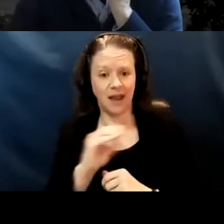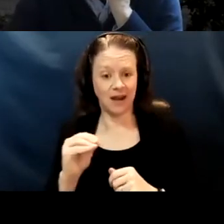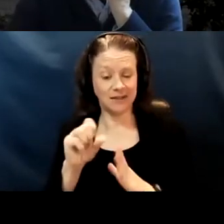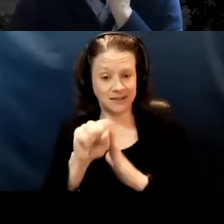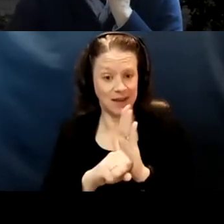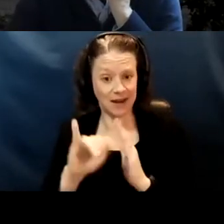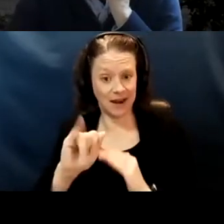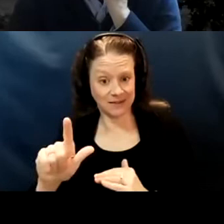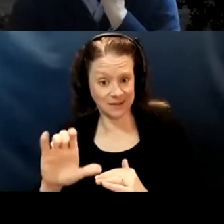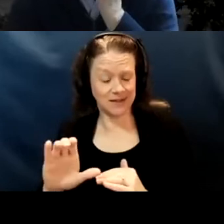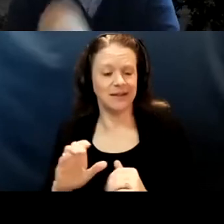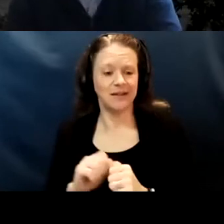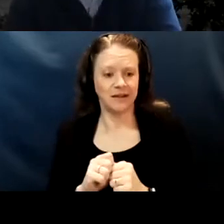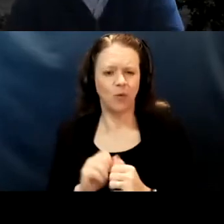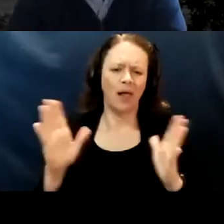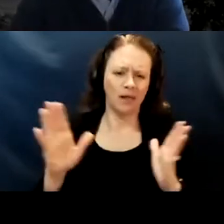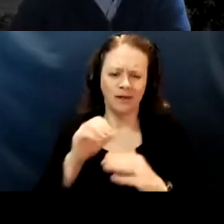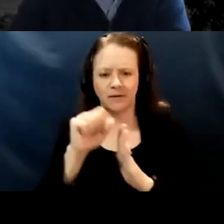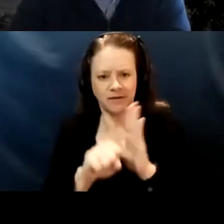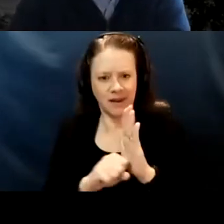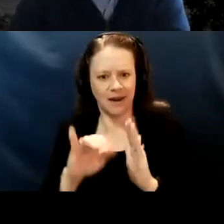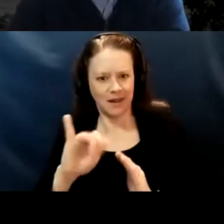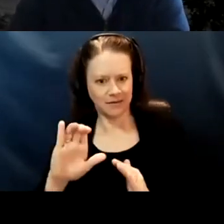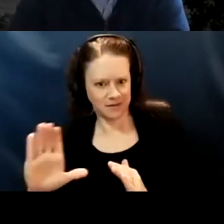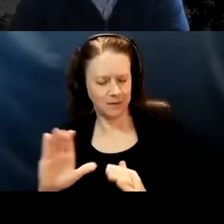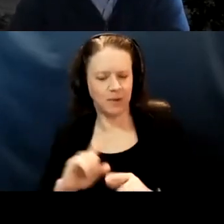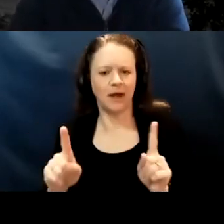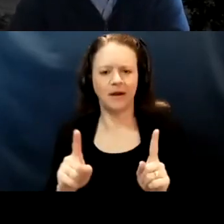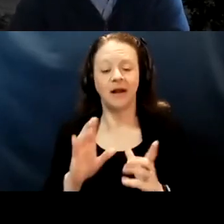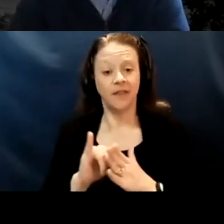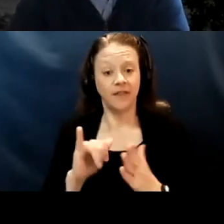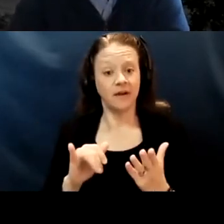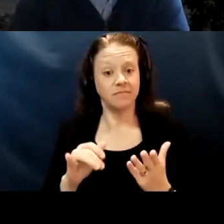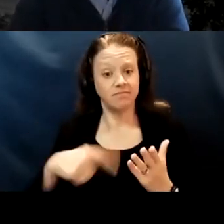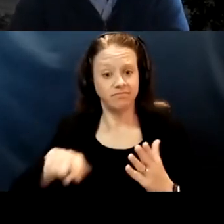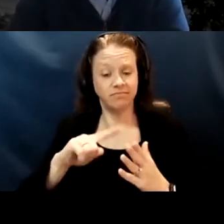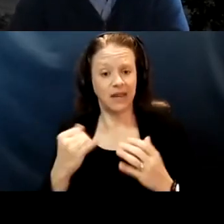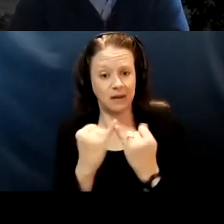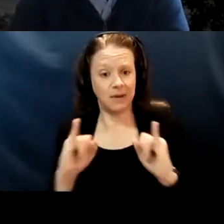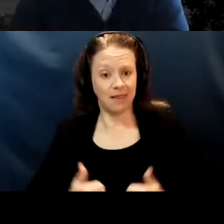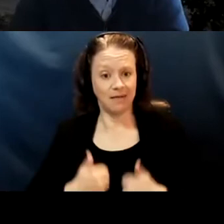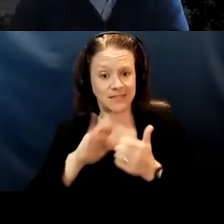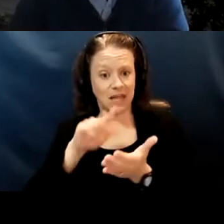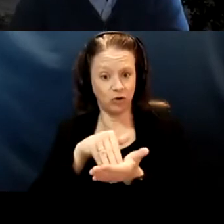well in council but the independent living centers is a really good example of how both need to happen.